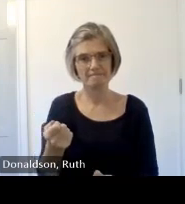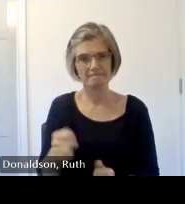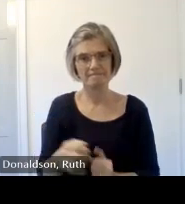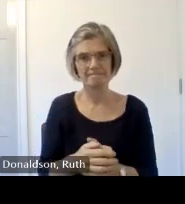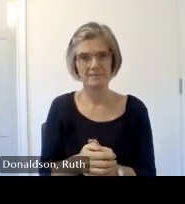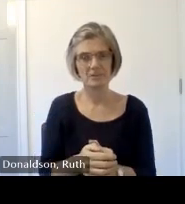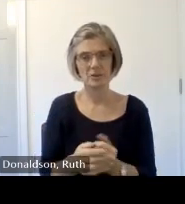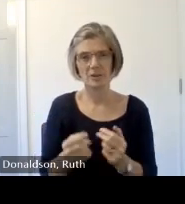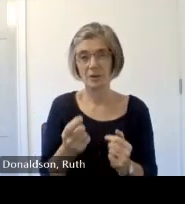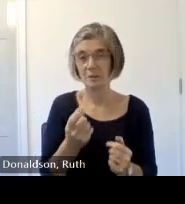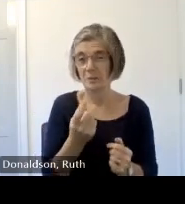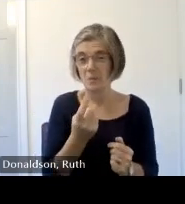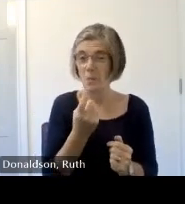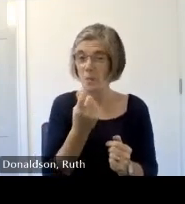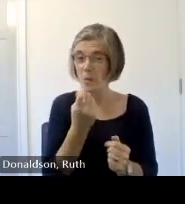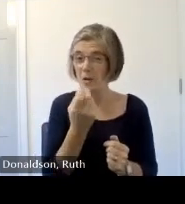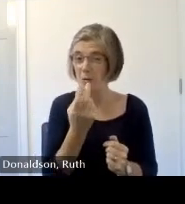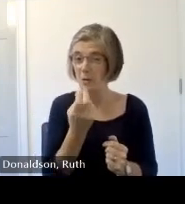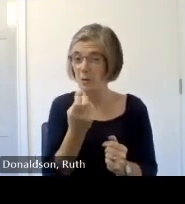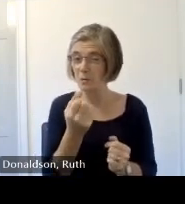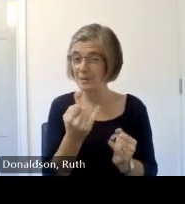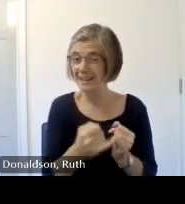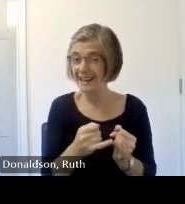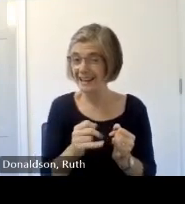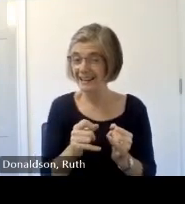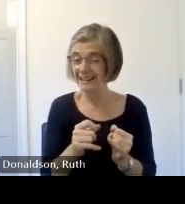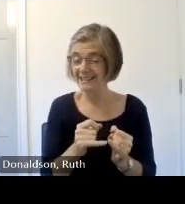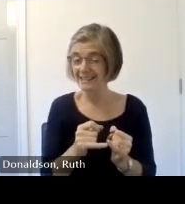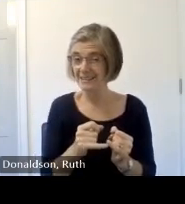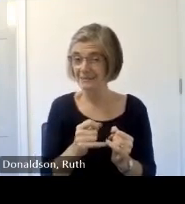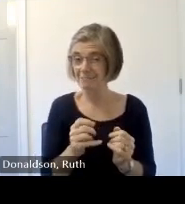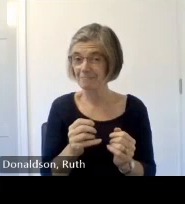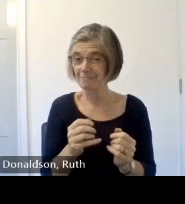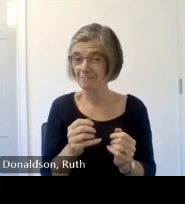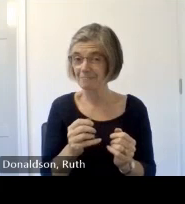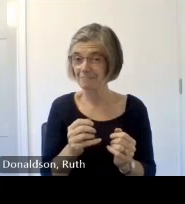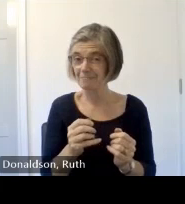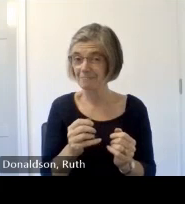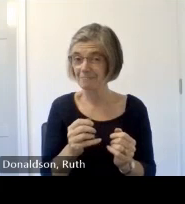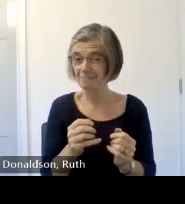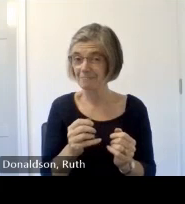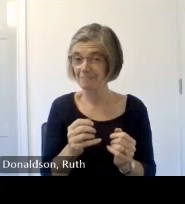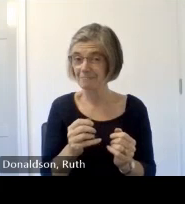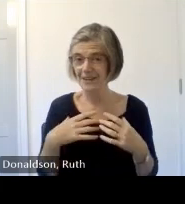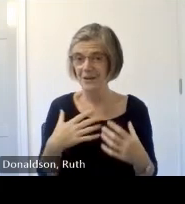of seconds okay so you can see here how slid is functioning and this is just a bit of a